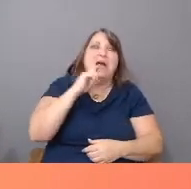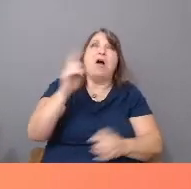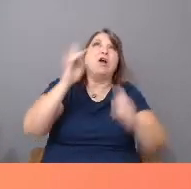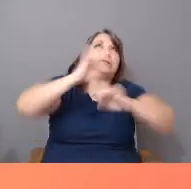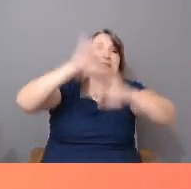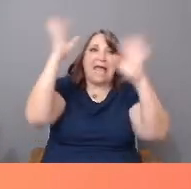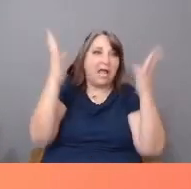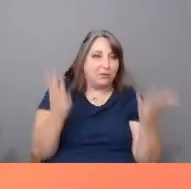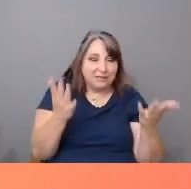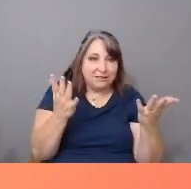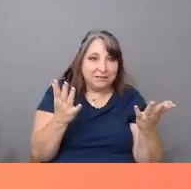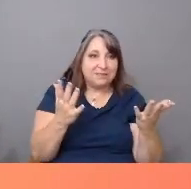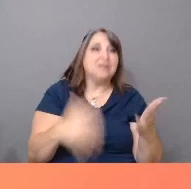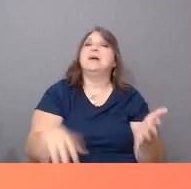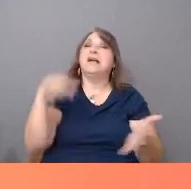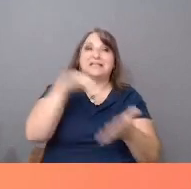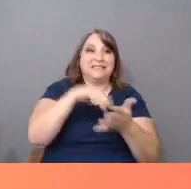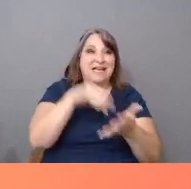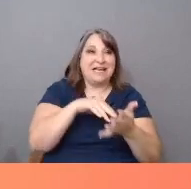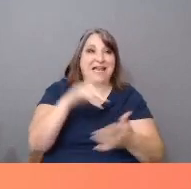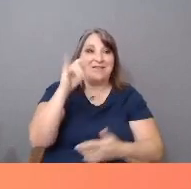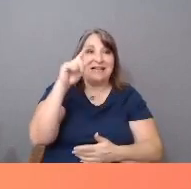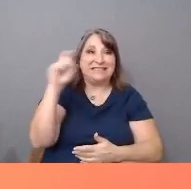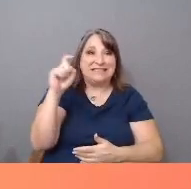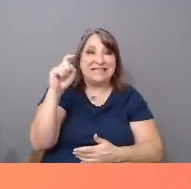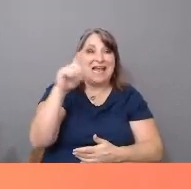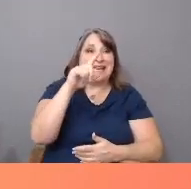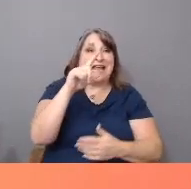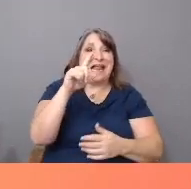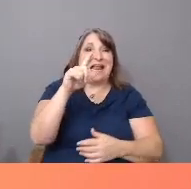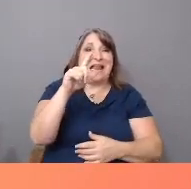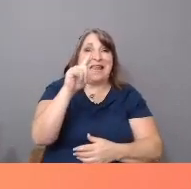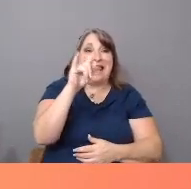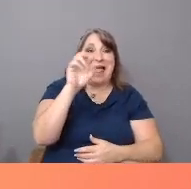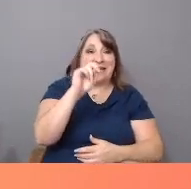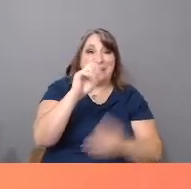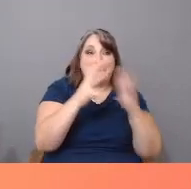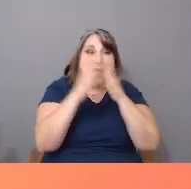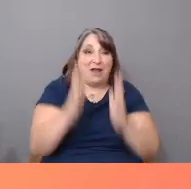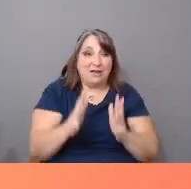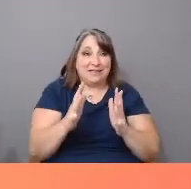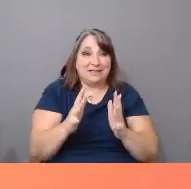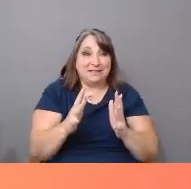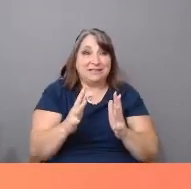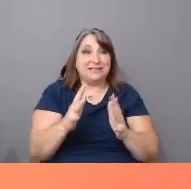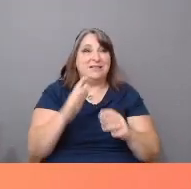A study of Latinx and Latin Americans in media by Annenberg at USC in partnership with NALIP,